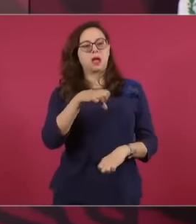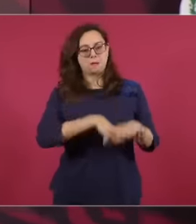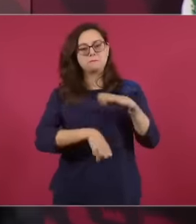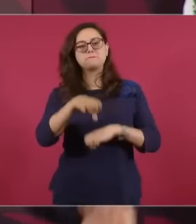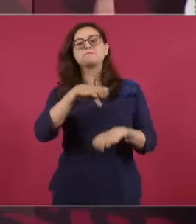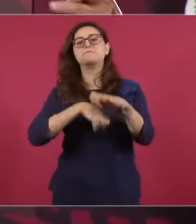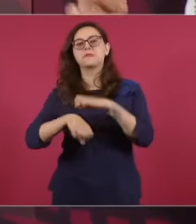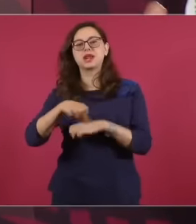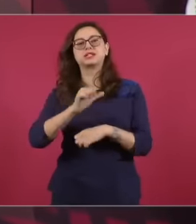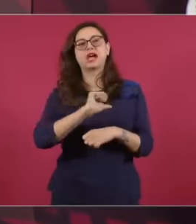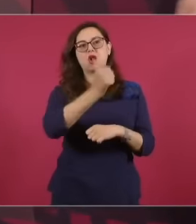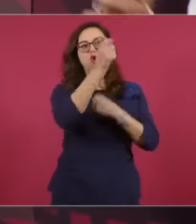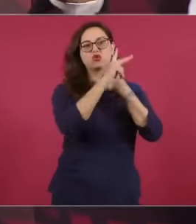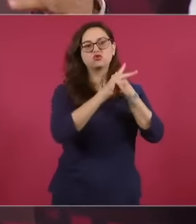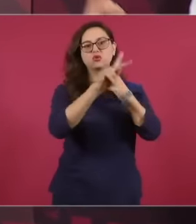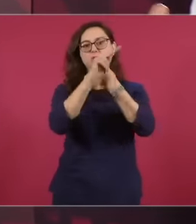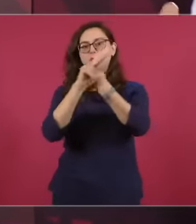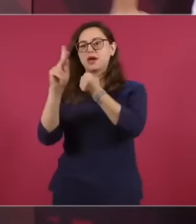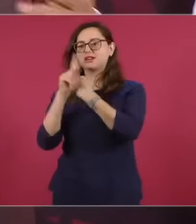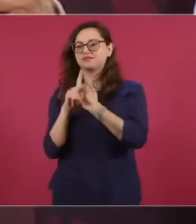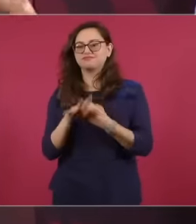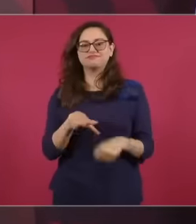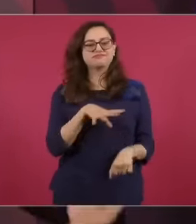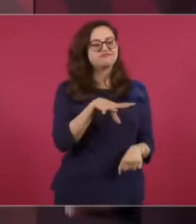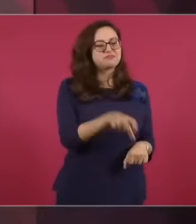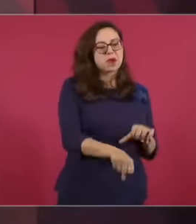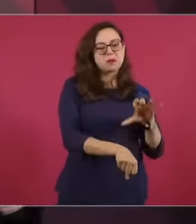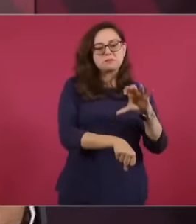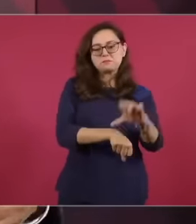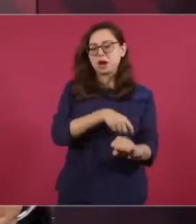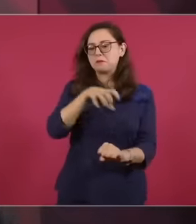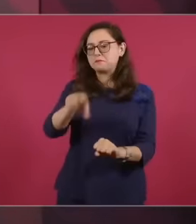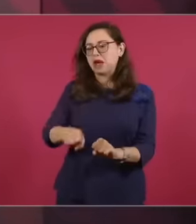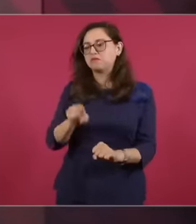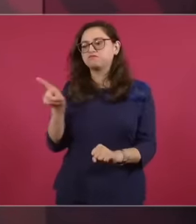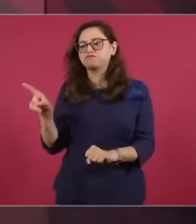trying to stay with the